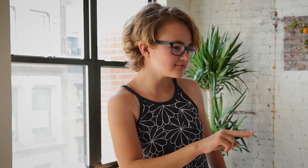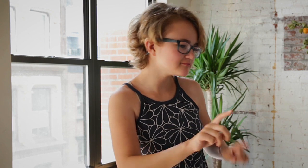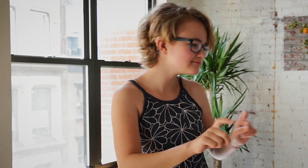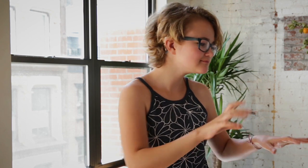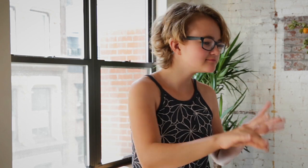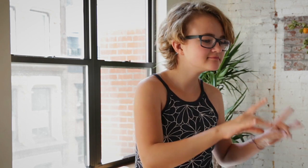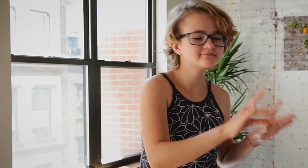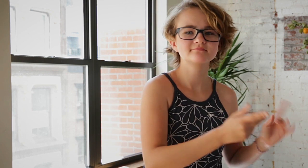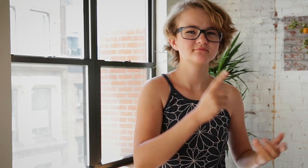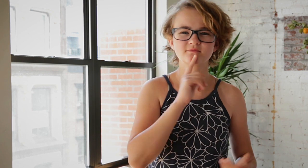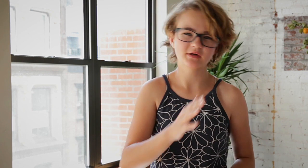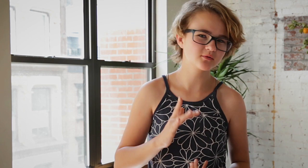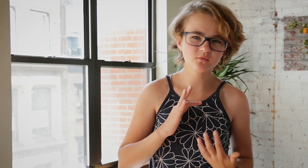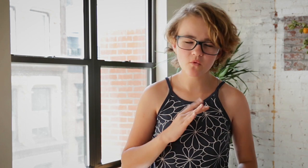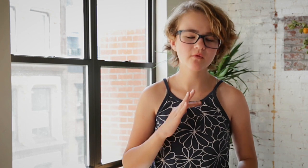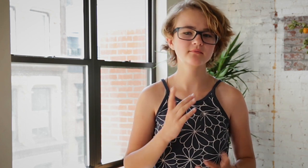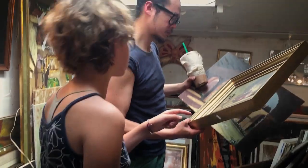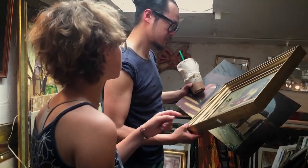So I kept looking. That was just a cool experience.